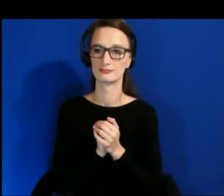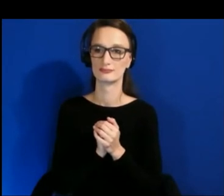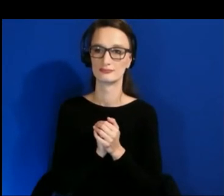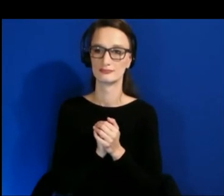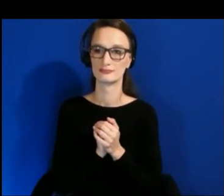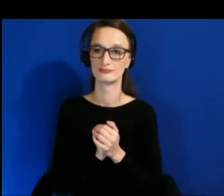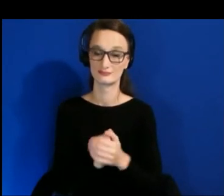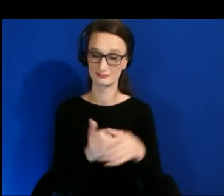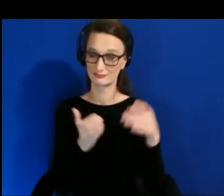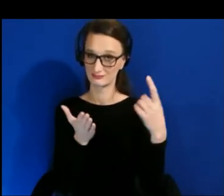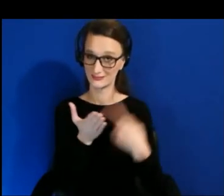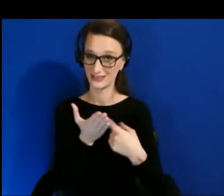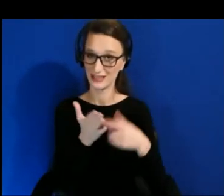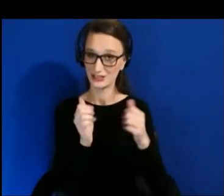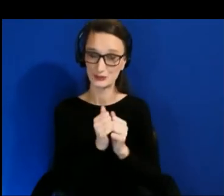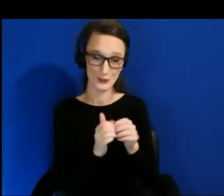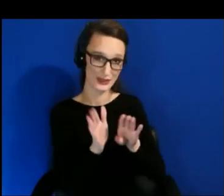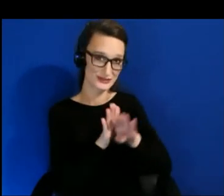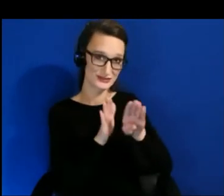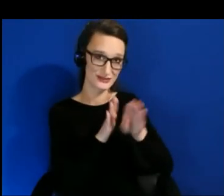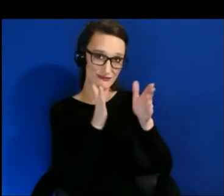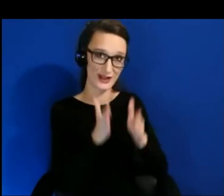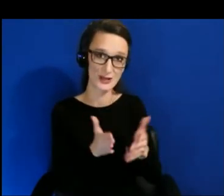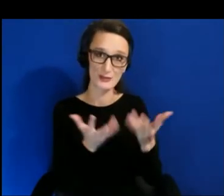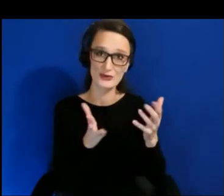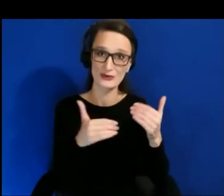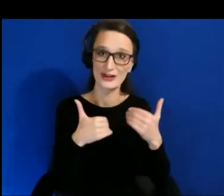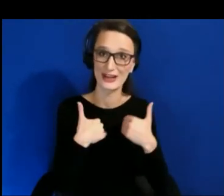You know, there's definitely a lot of these barriers broken.